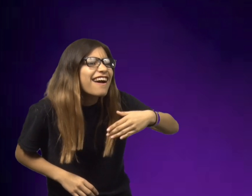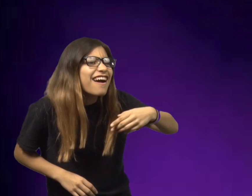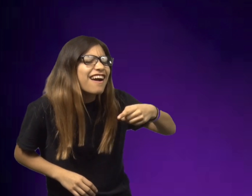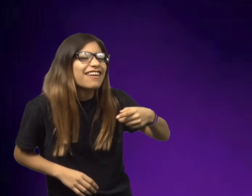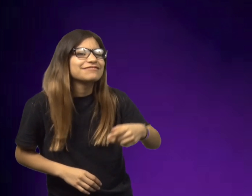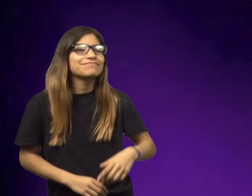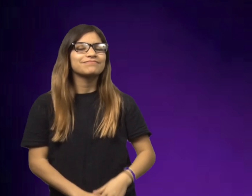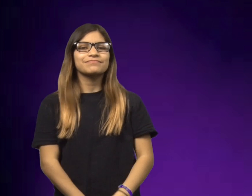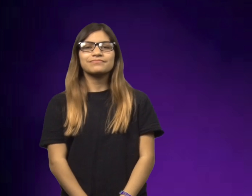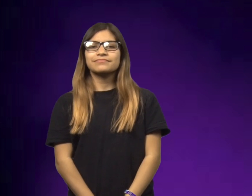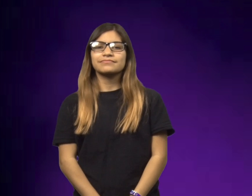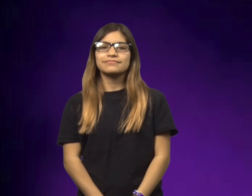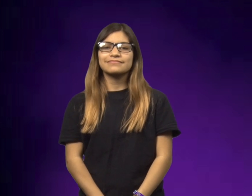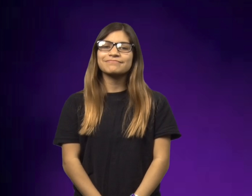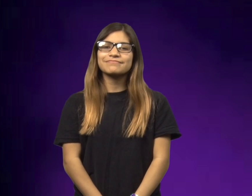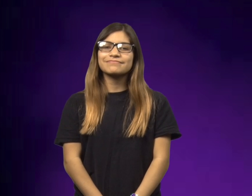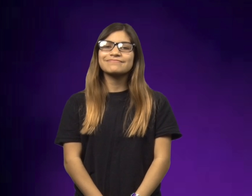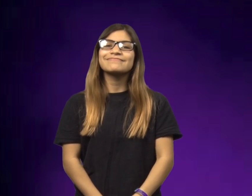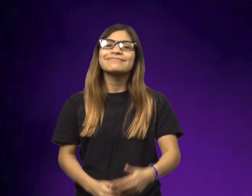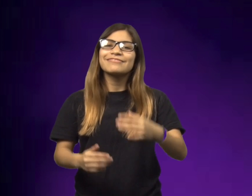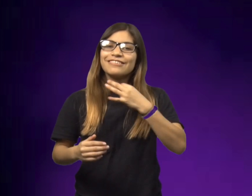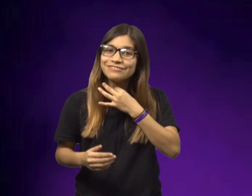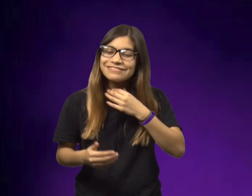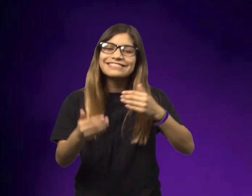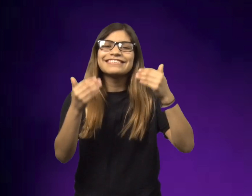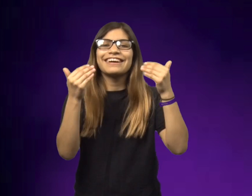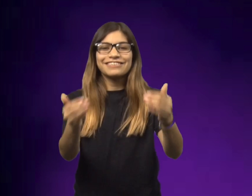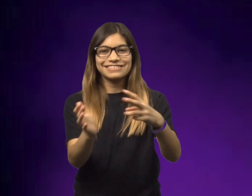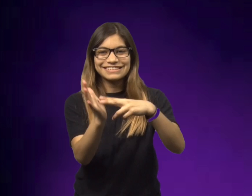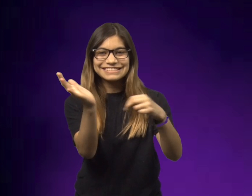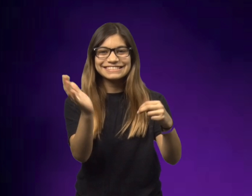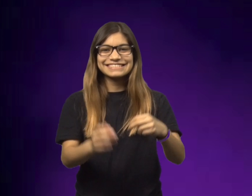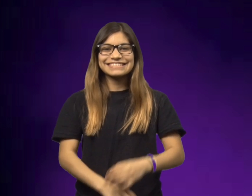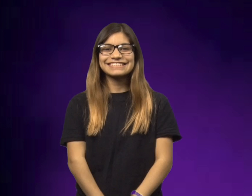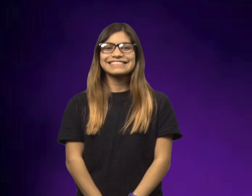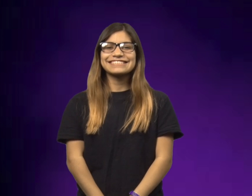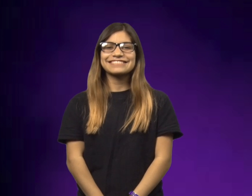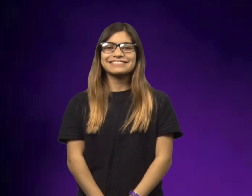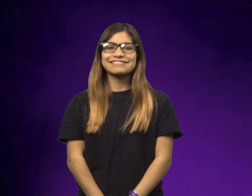I didn't see anything. If you're curious to know what happens go ahead and read.